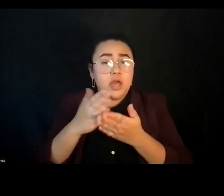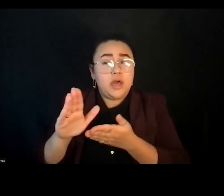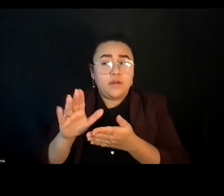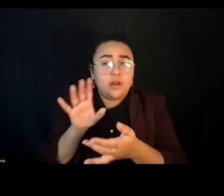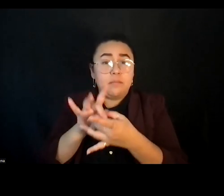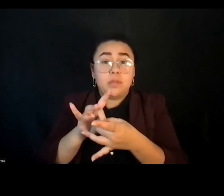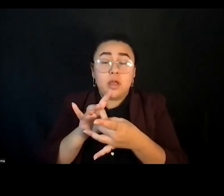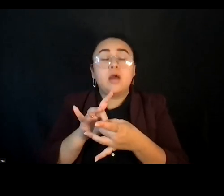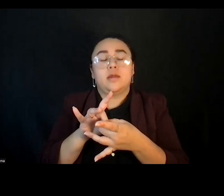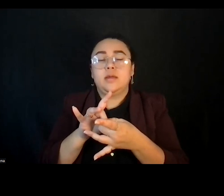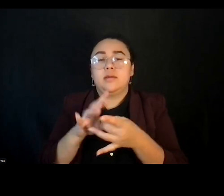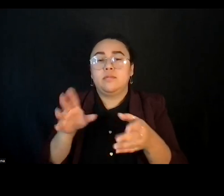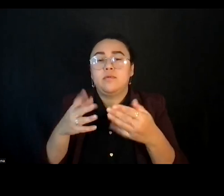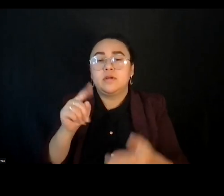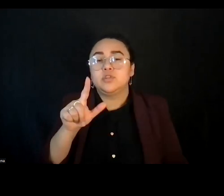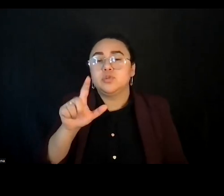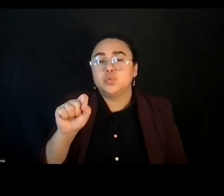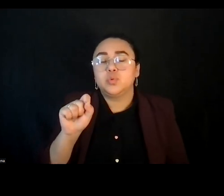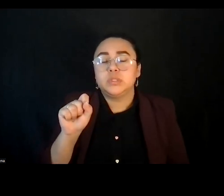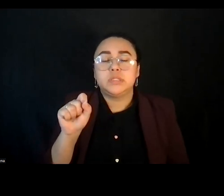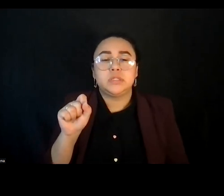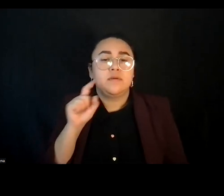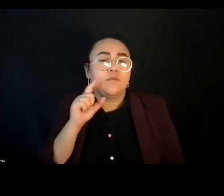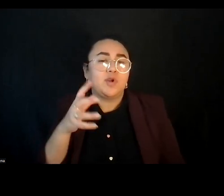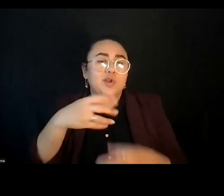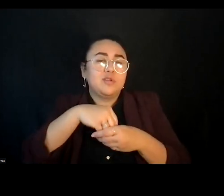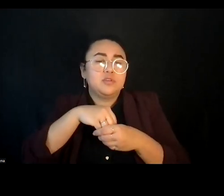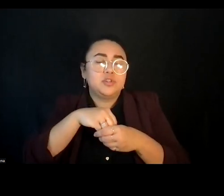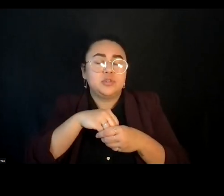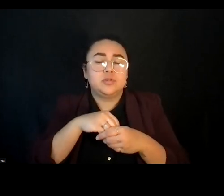We'll also be exploring things around racial justice and racial equity and how they are